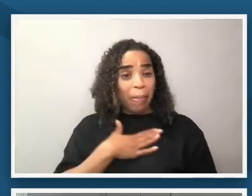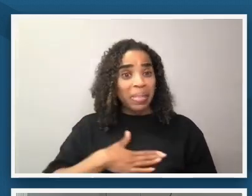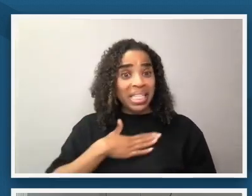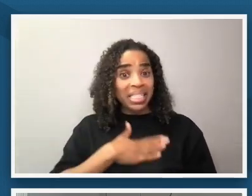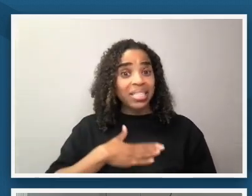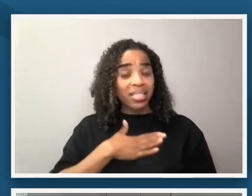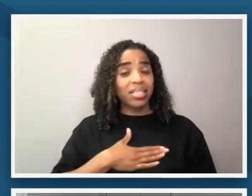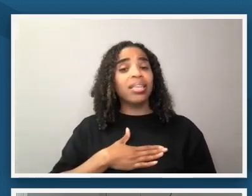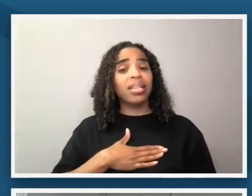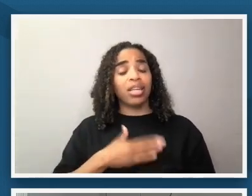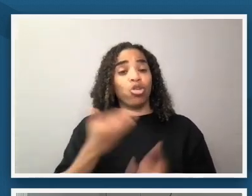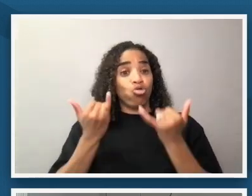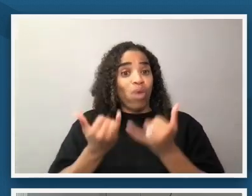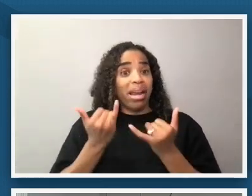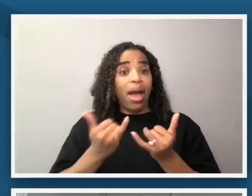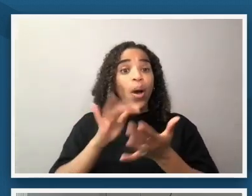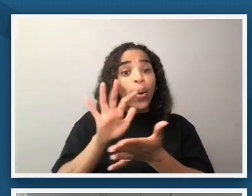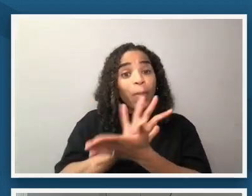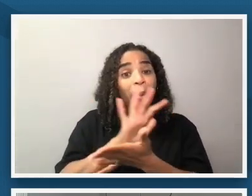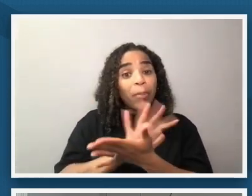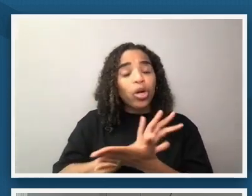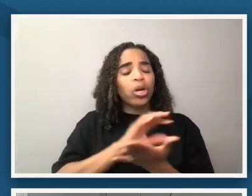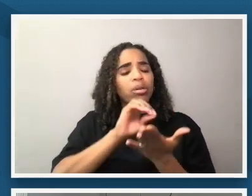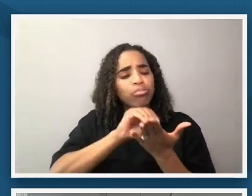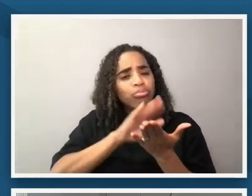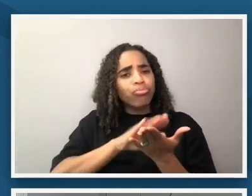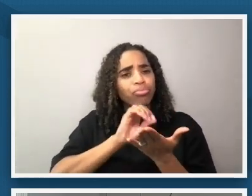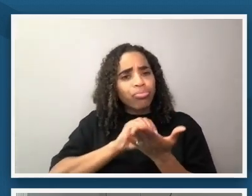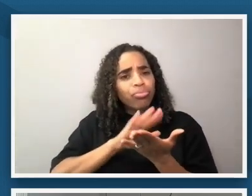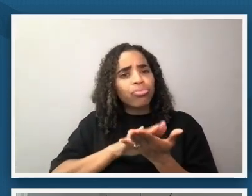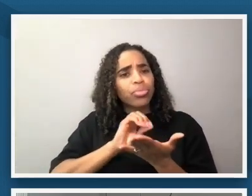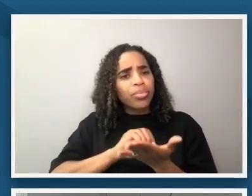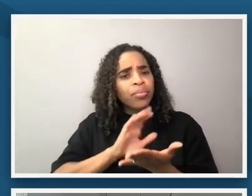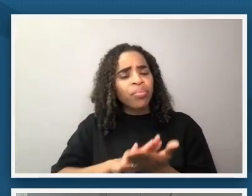your piece of paper capturing anything